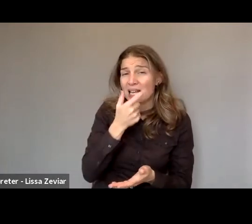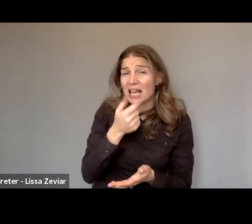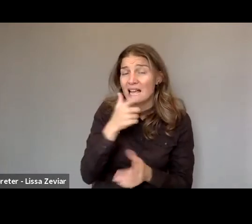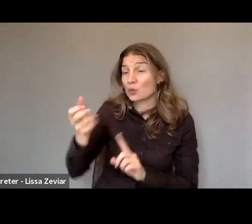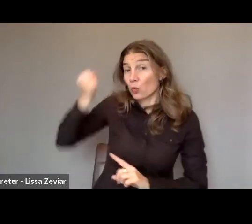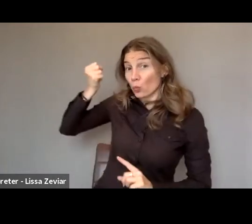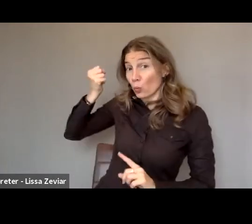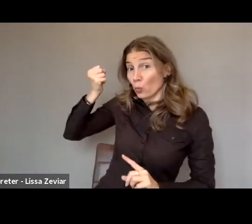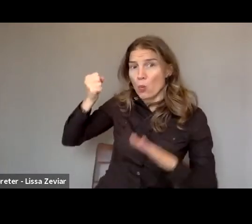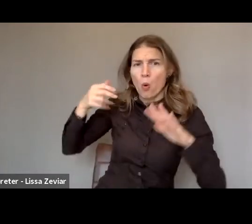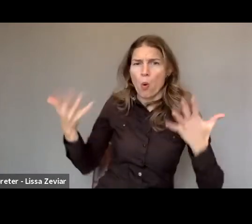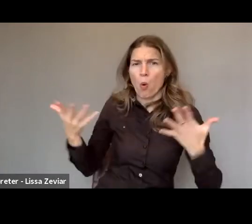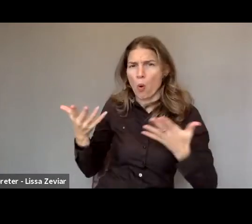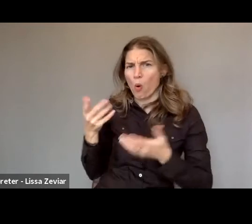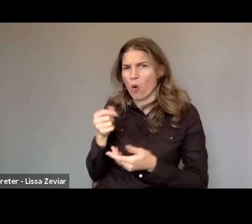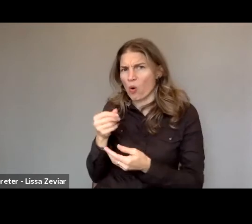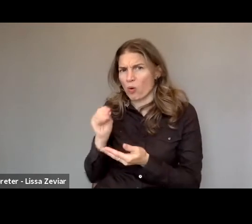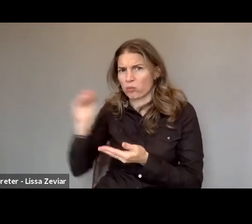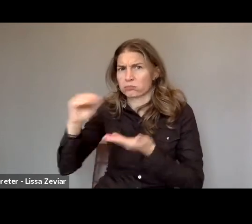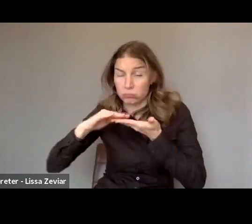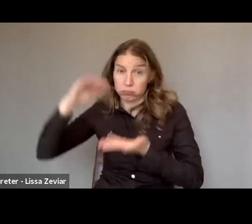Vast, vast means of violence.